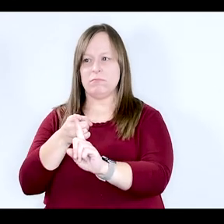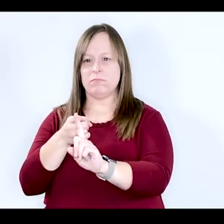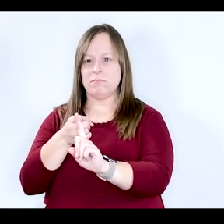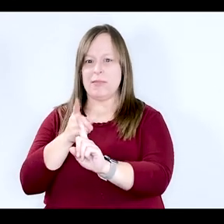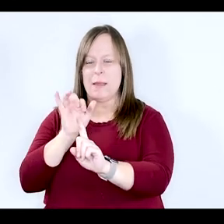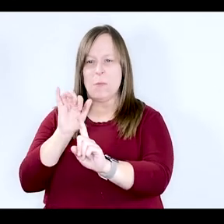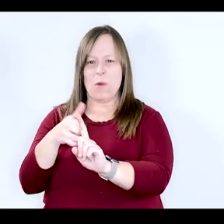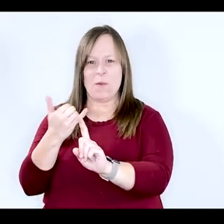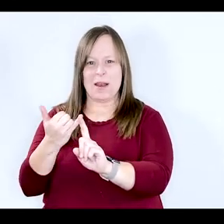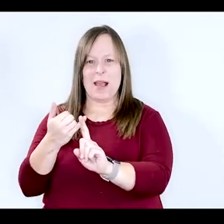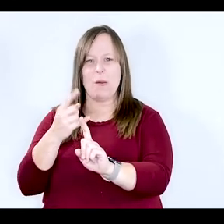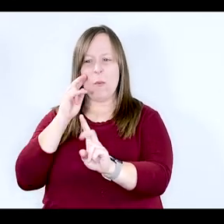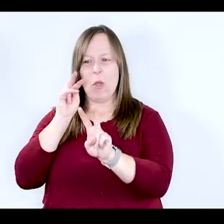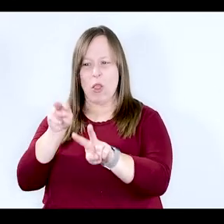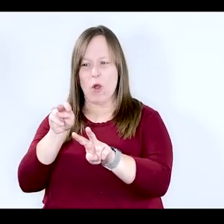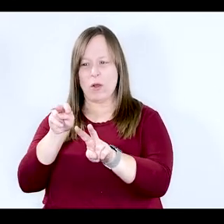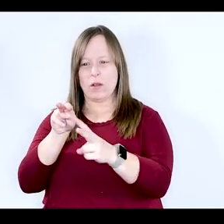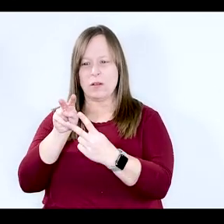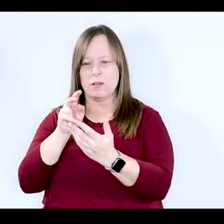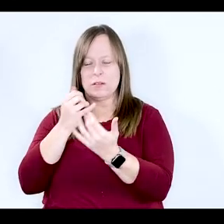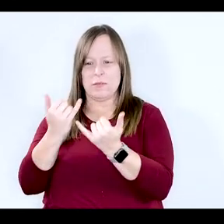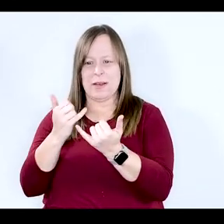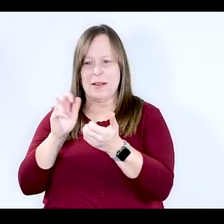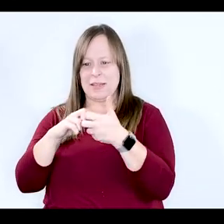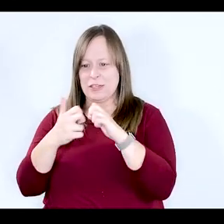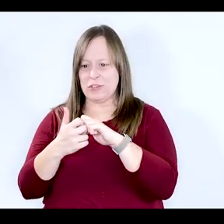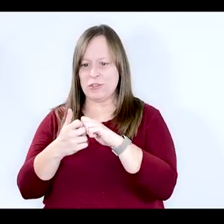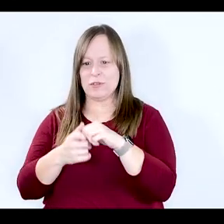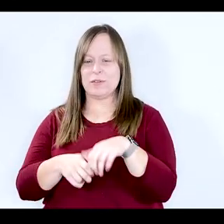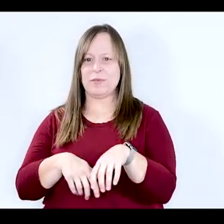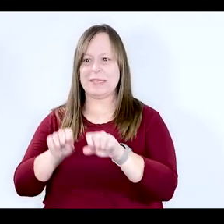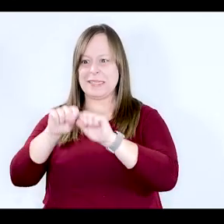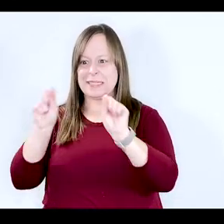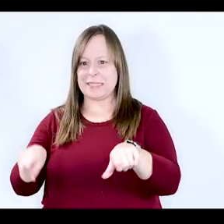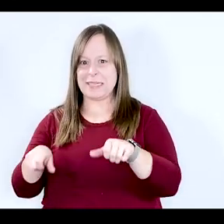And when we look at the issues currently with the systems that we have